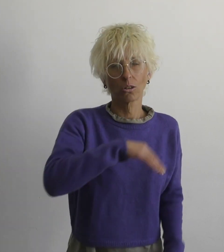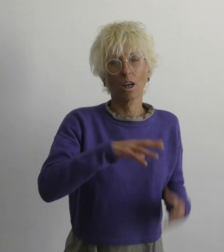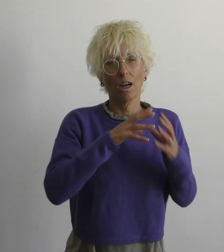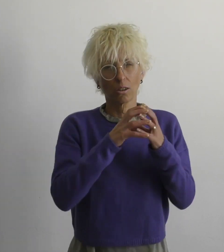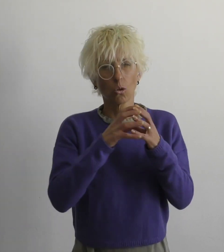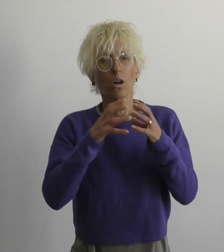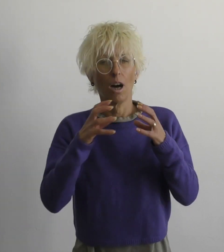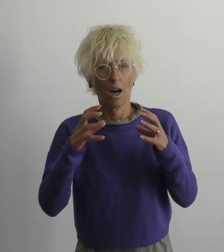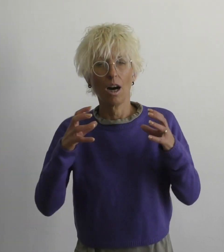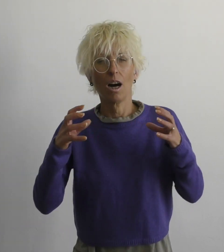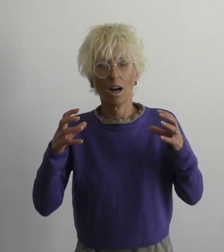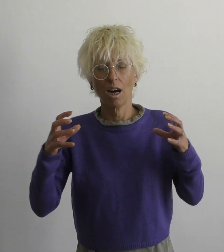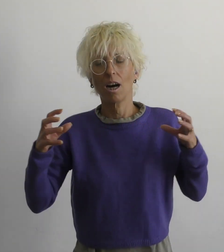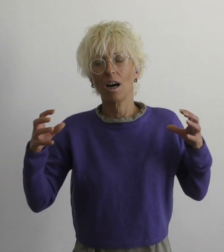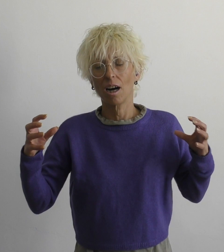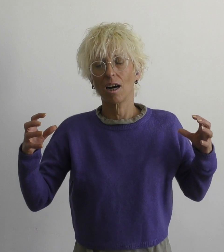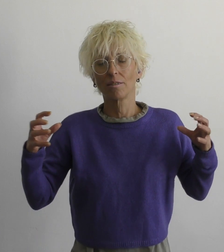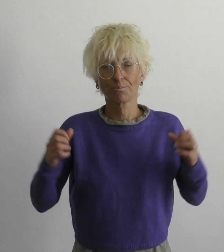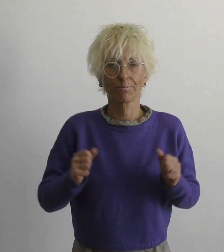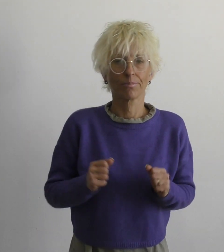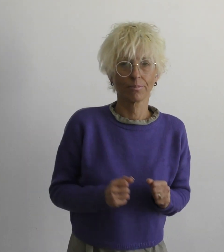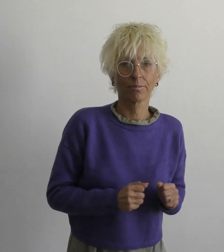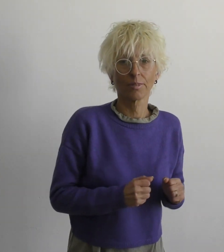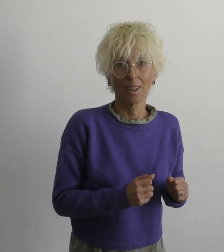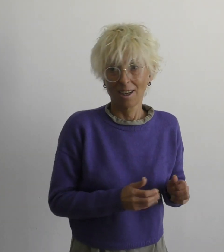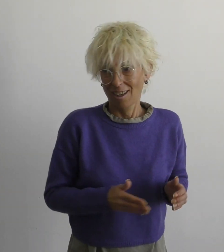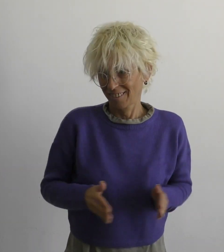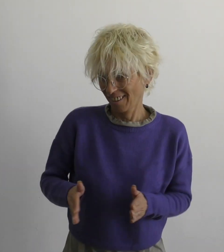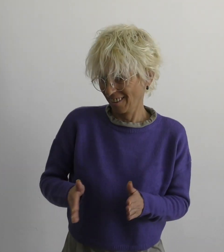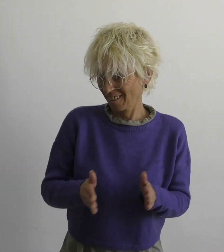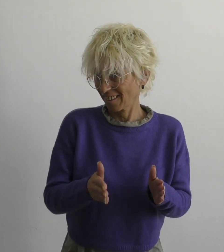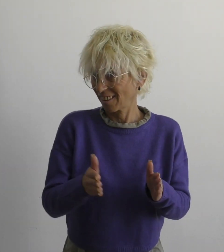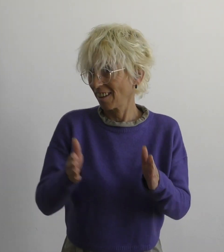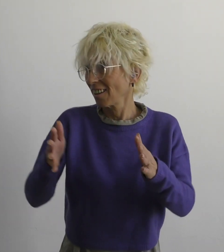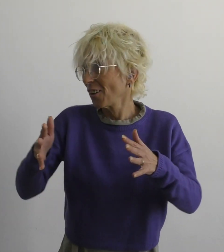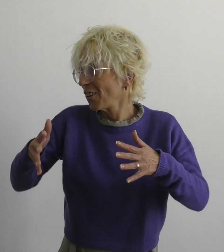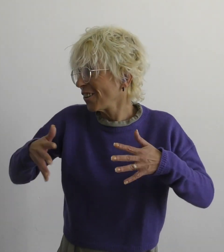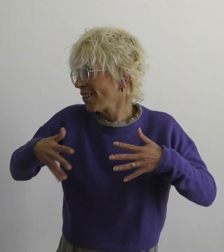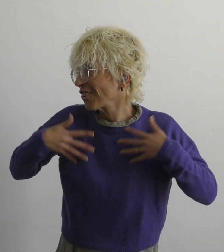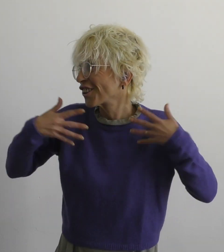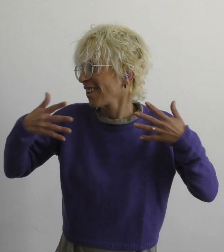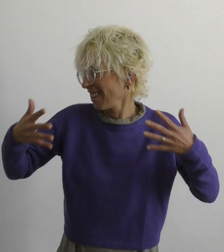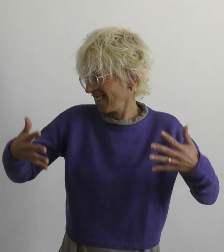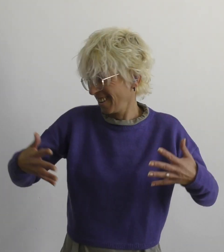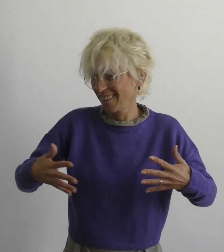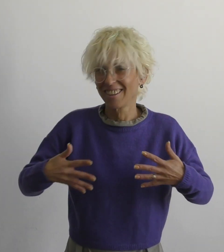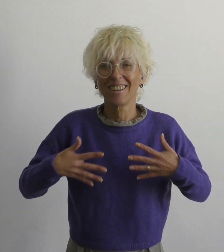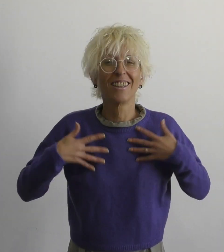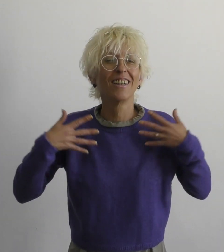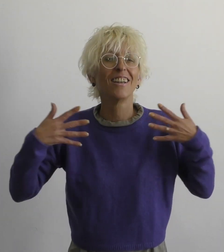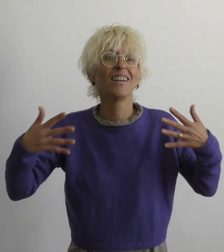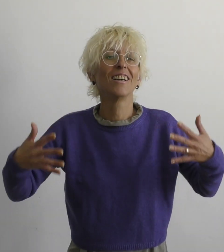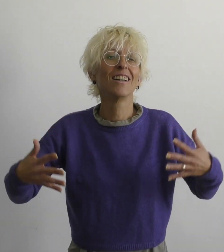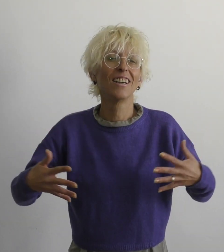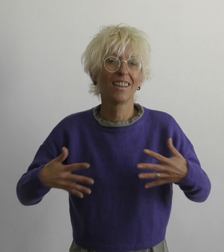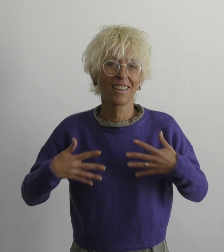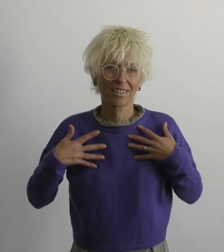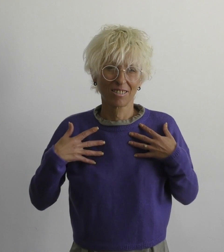The road to happiness is still a long way to go